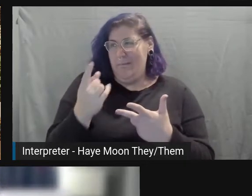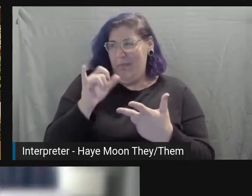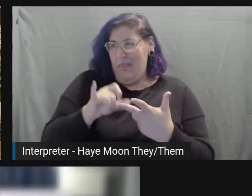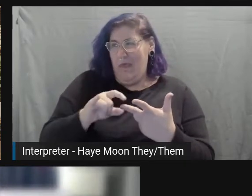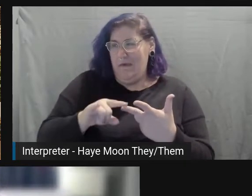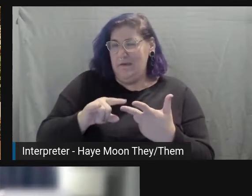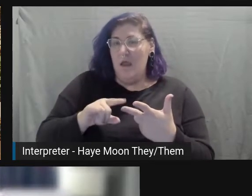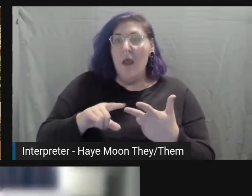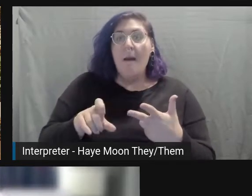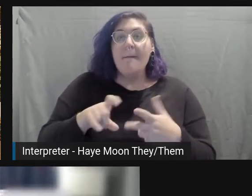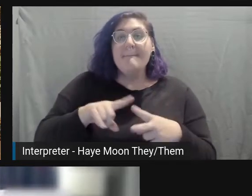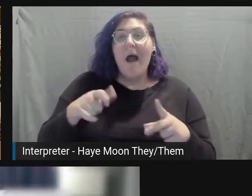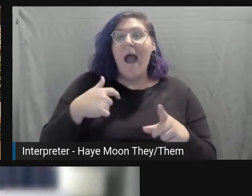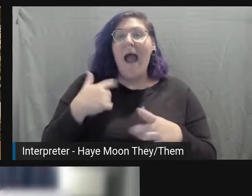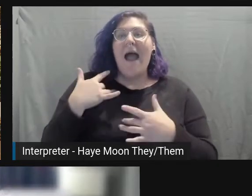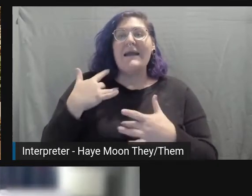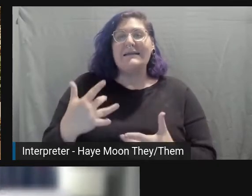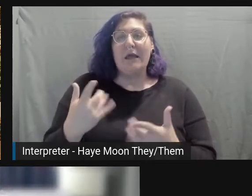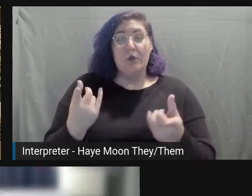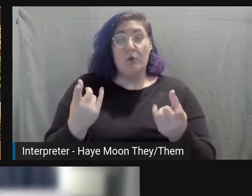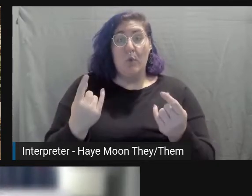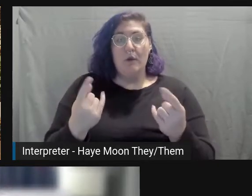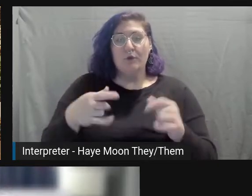I just tend to type in some type of adjective,